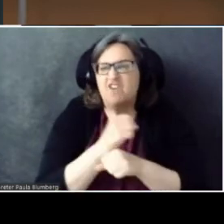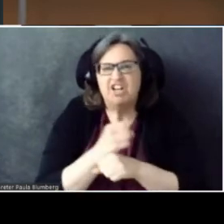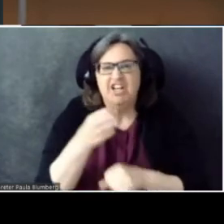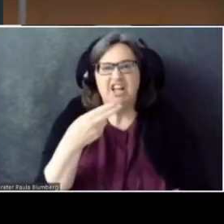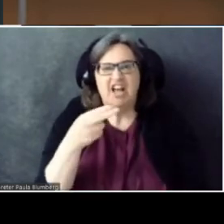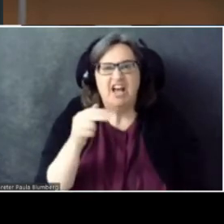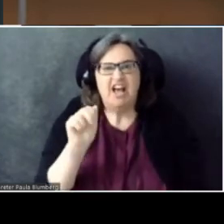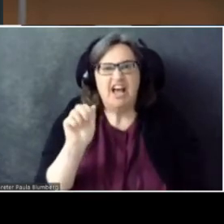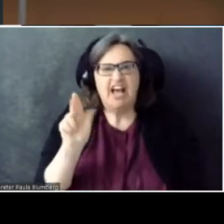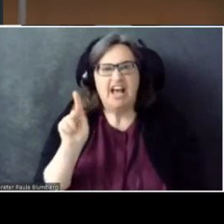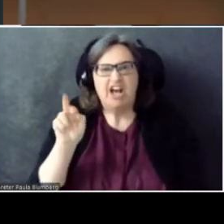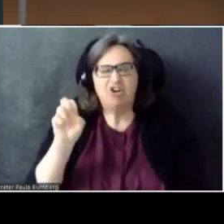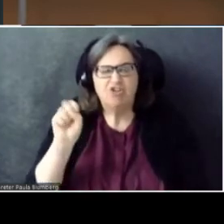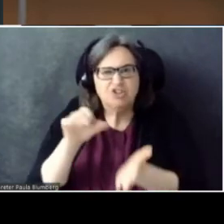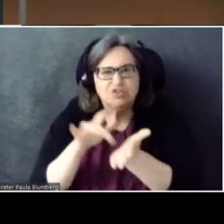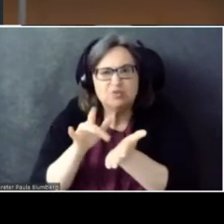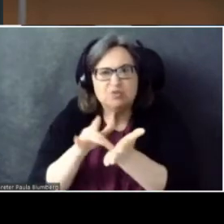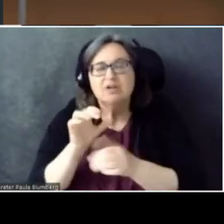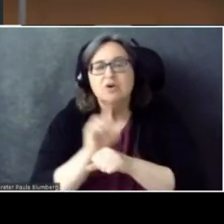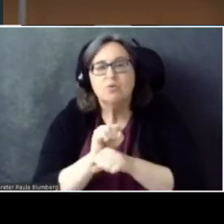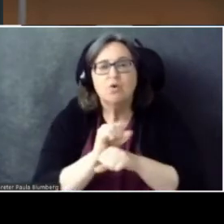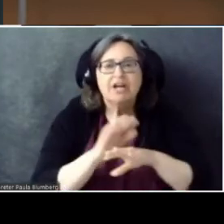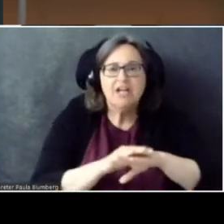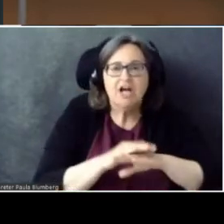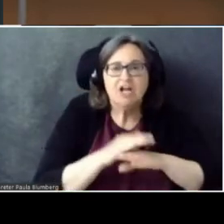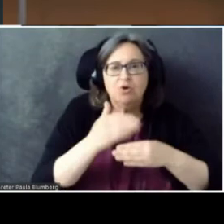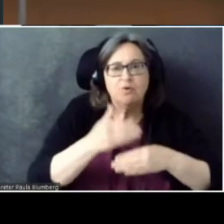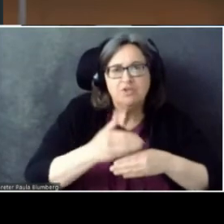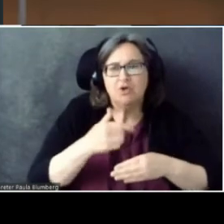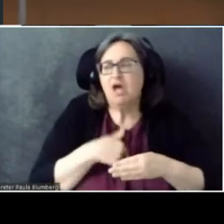I worked a bit on bolstering security of the Windows Heap.